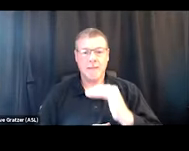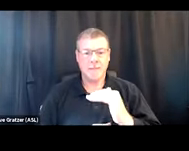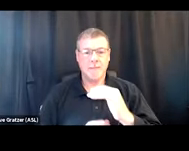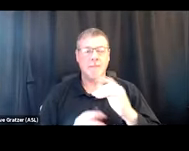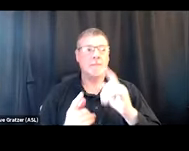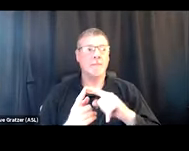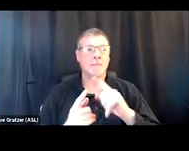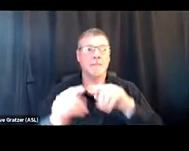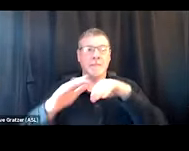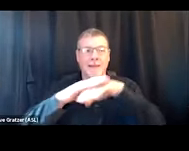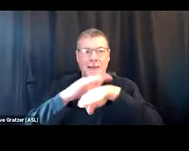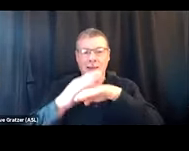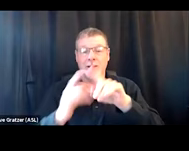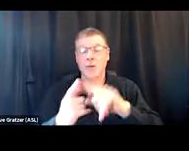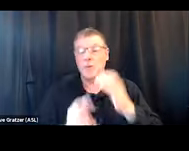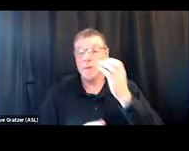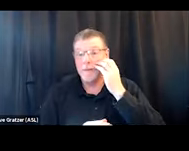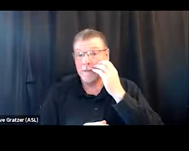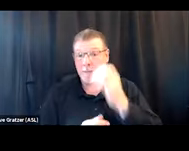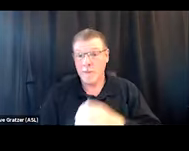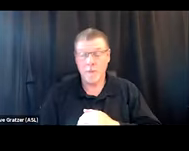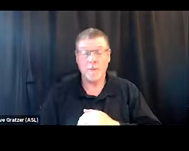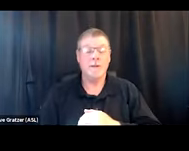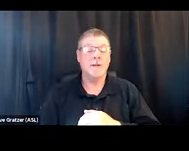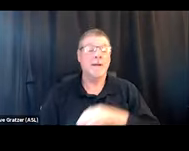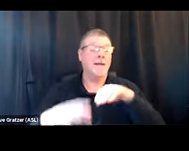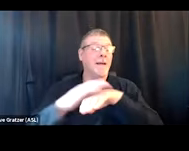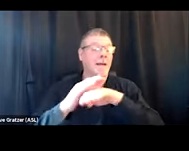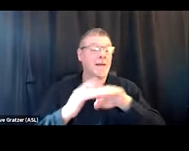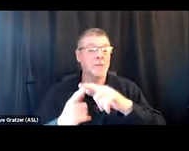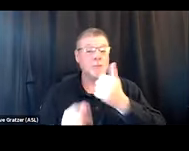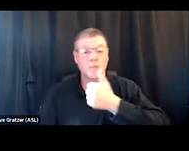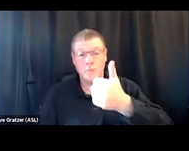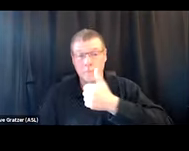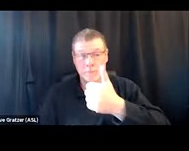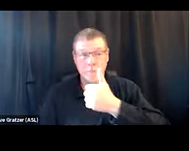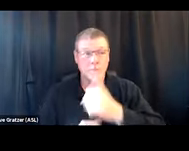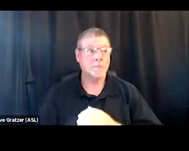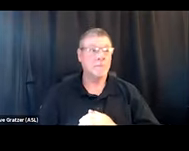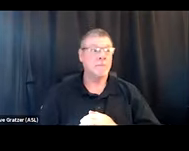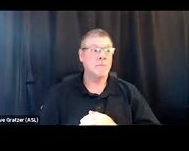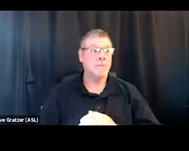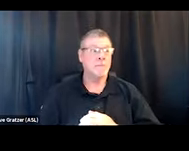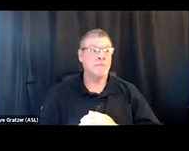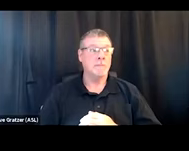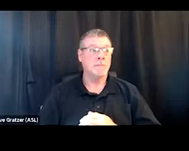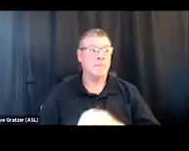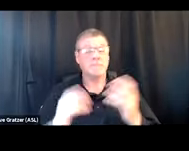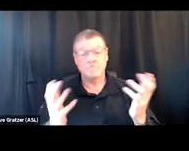that access to cell phones, access to transportation. Either, you may operate a van,